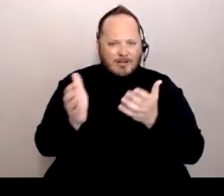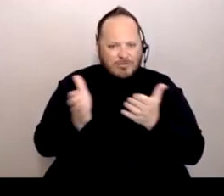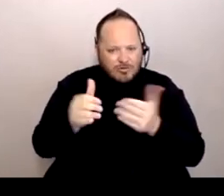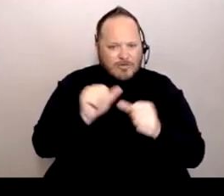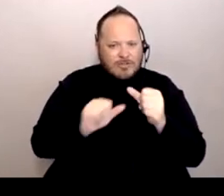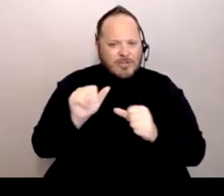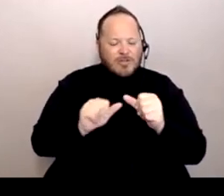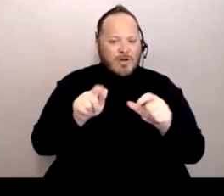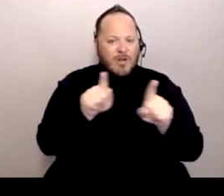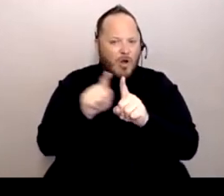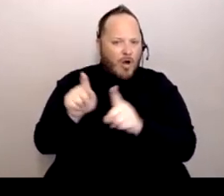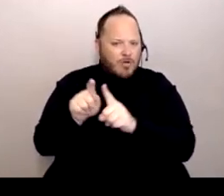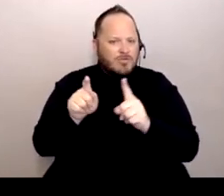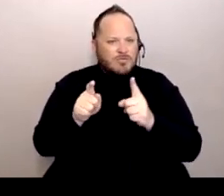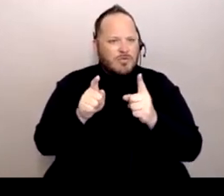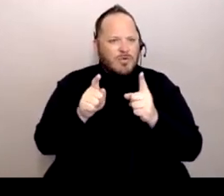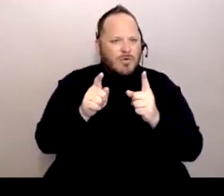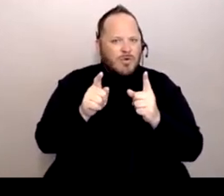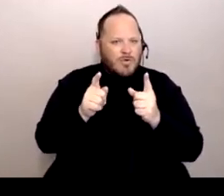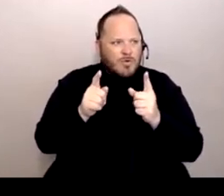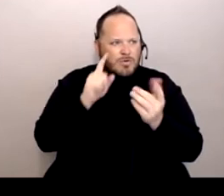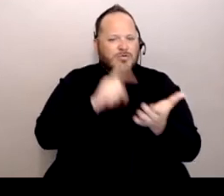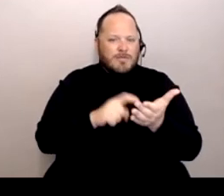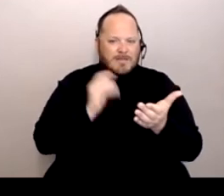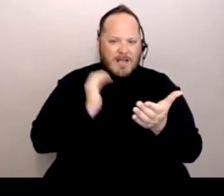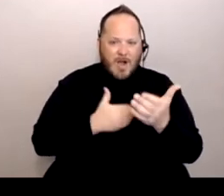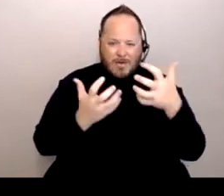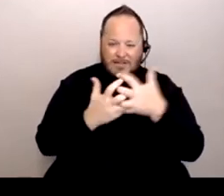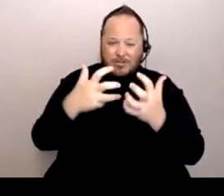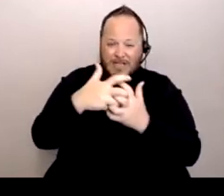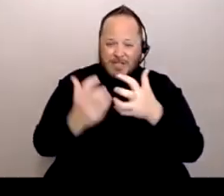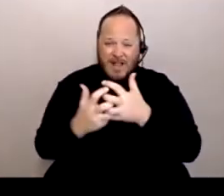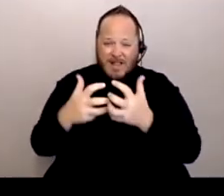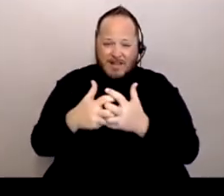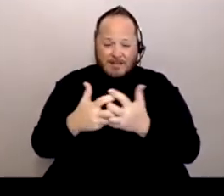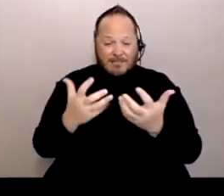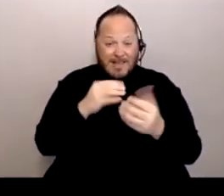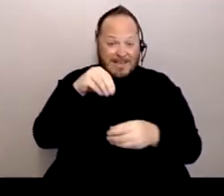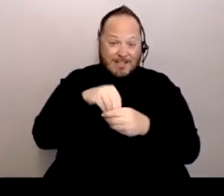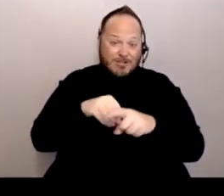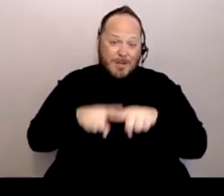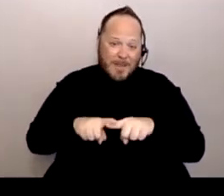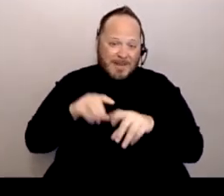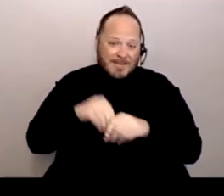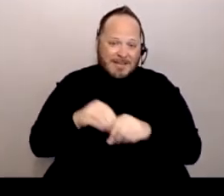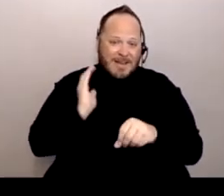and the interconnectedness that we have, interdependence in our communities. And so I leave you with that.